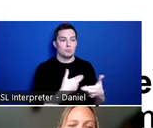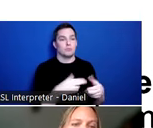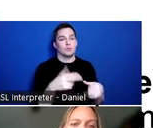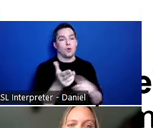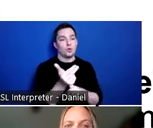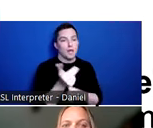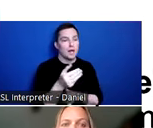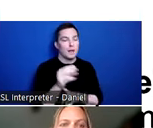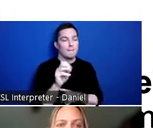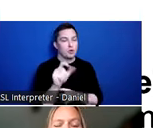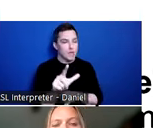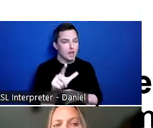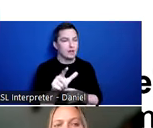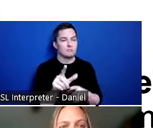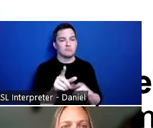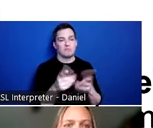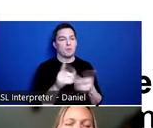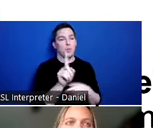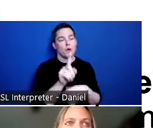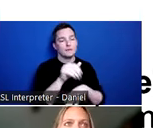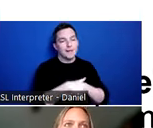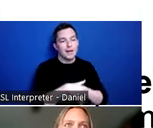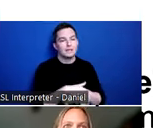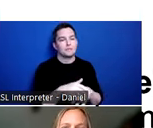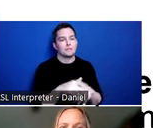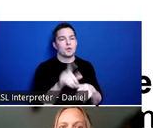just kind of buying one night or a week’s worth of time when they have income to